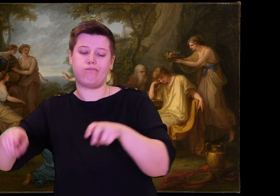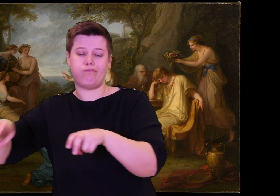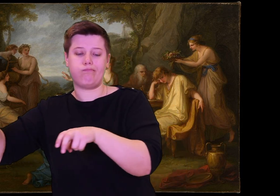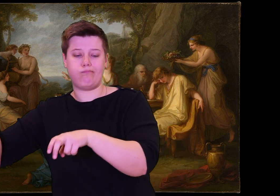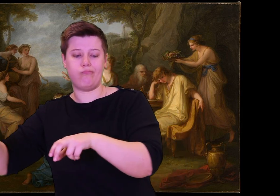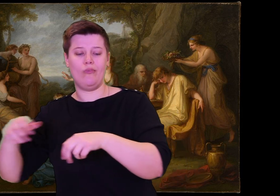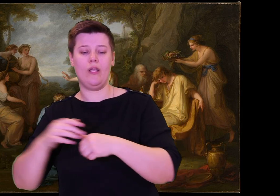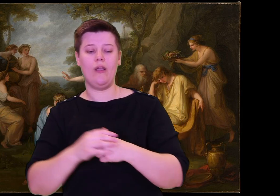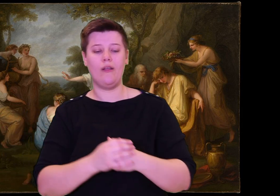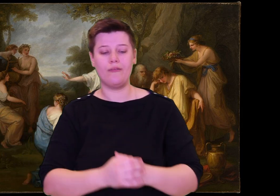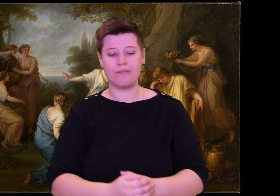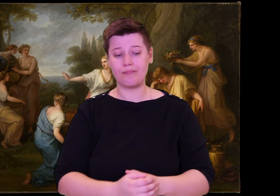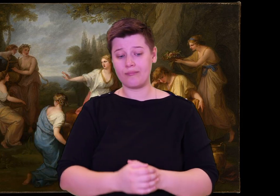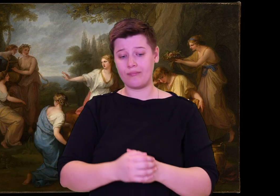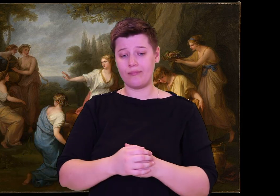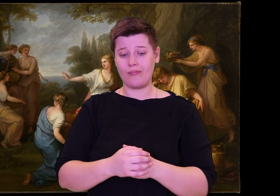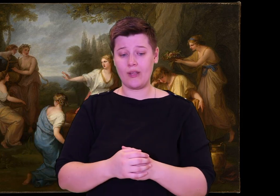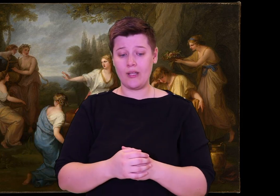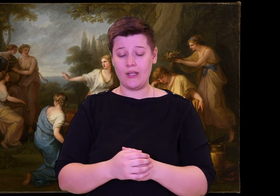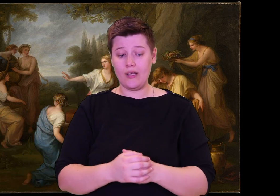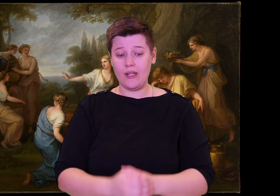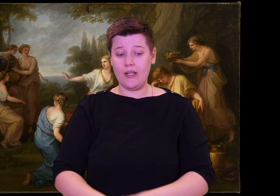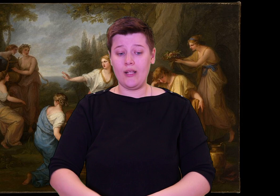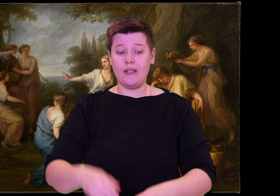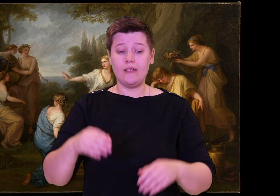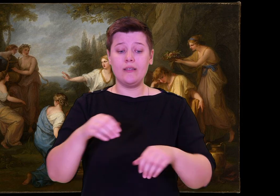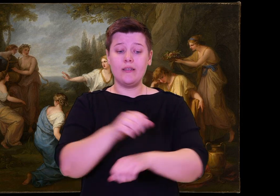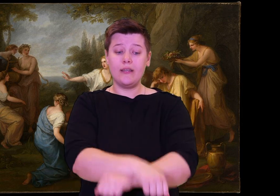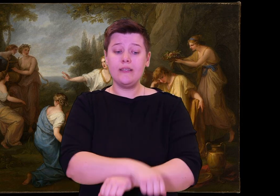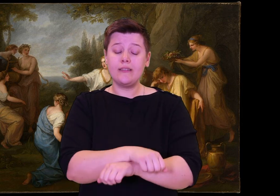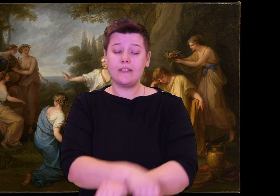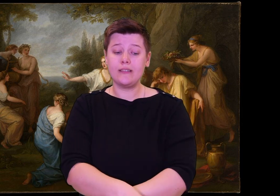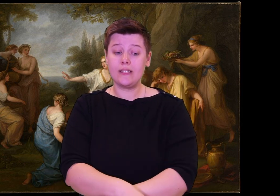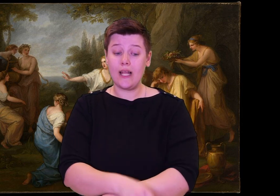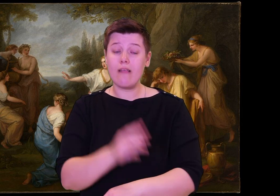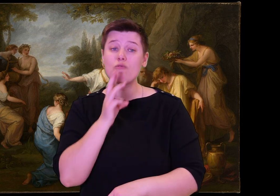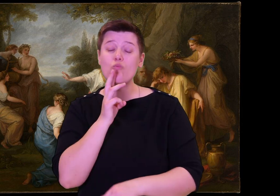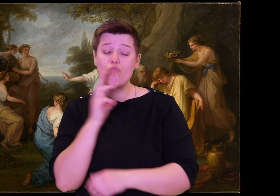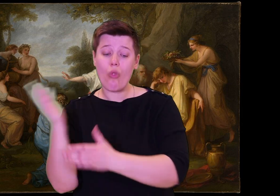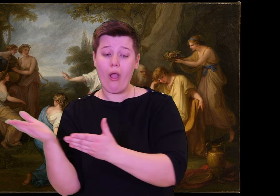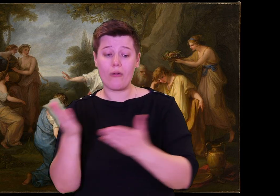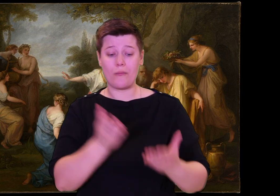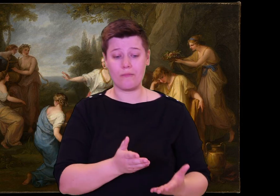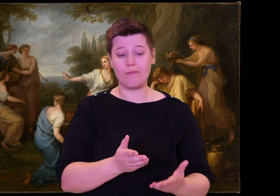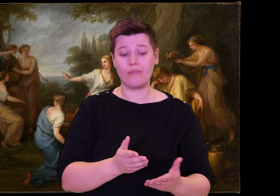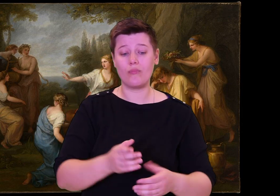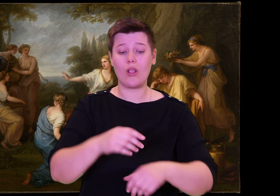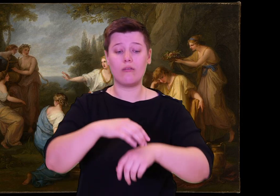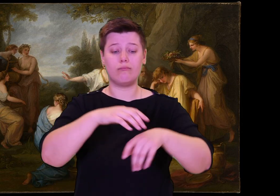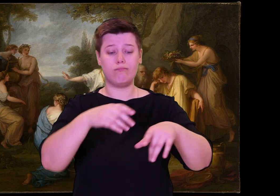things--singing and dancing, glories of the feast.